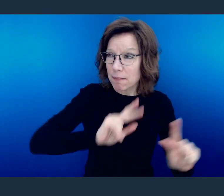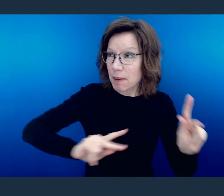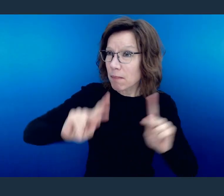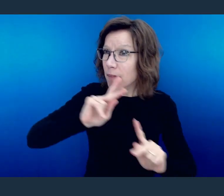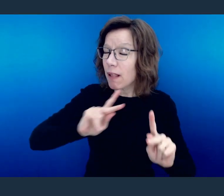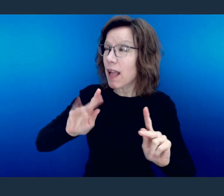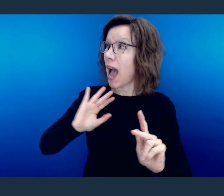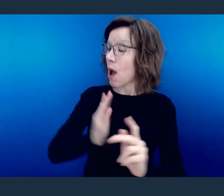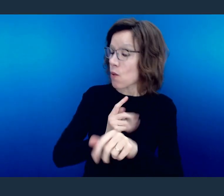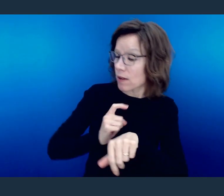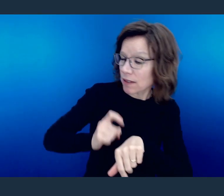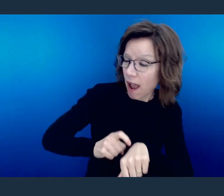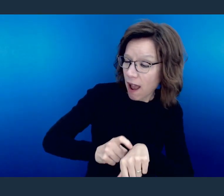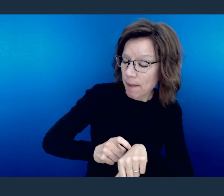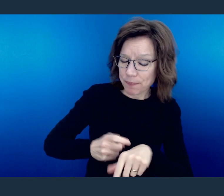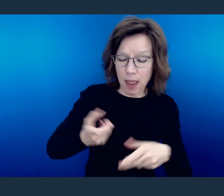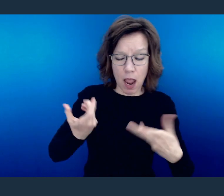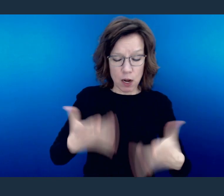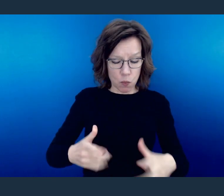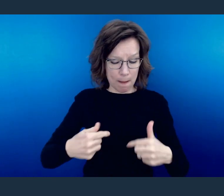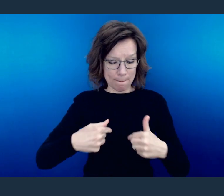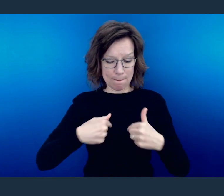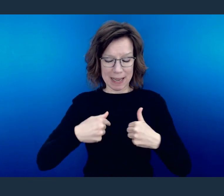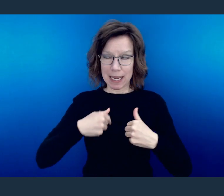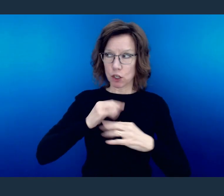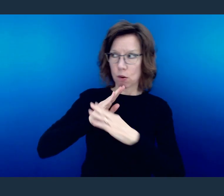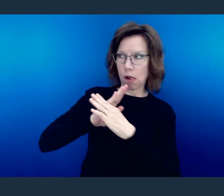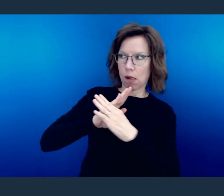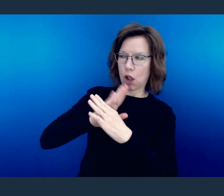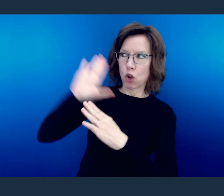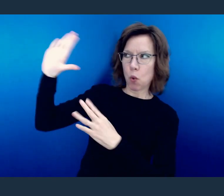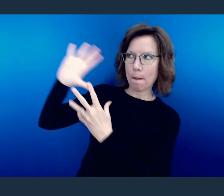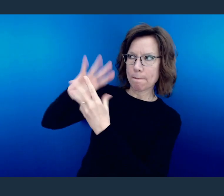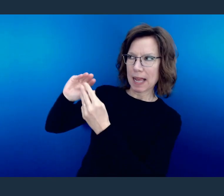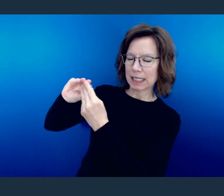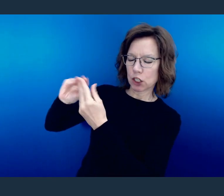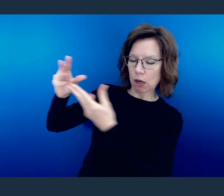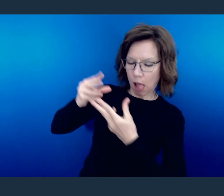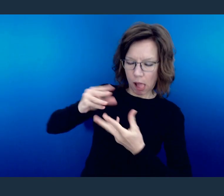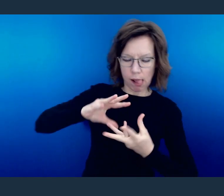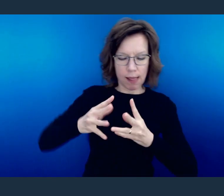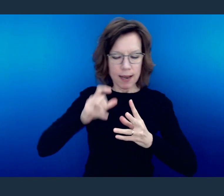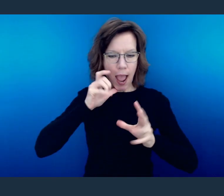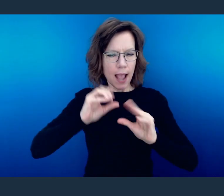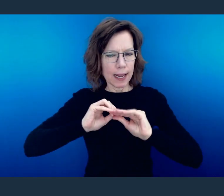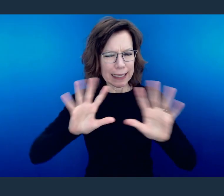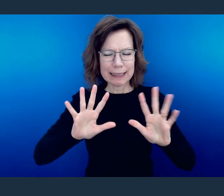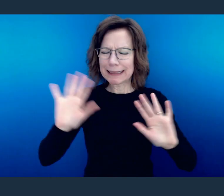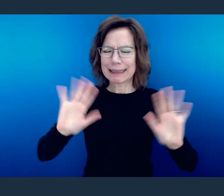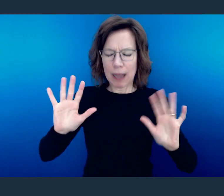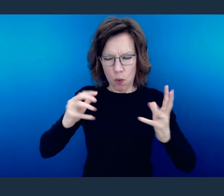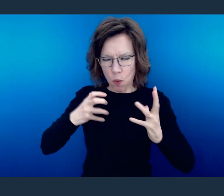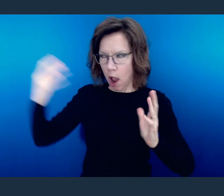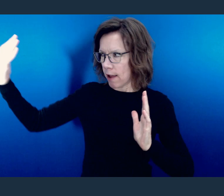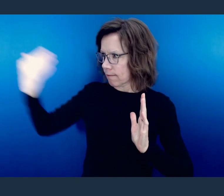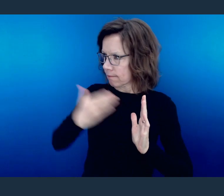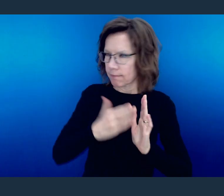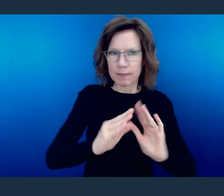Remove any part of me that would prevent Your word from being clear and going forth to Your people.